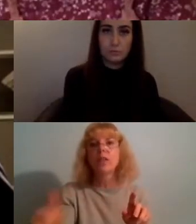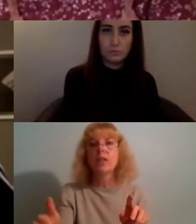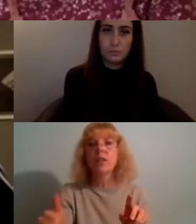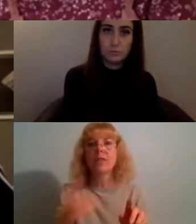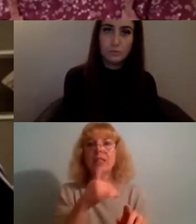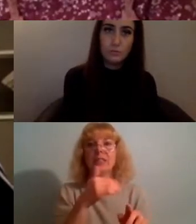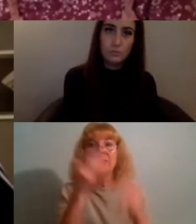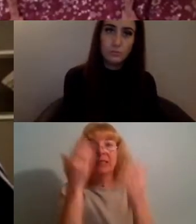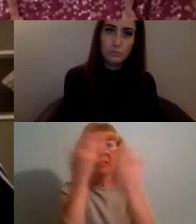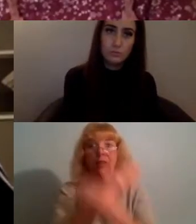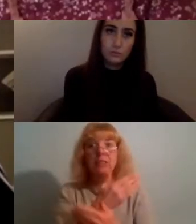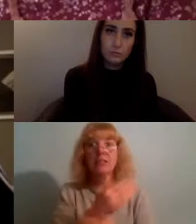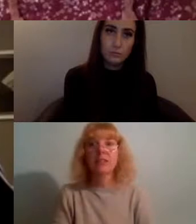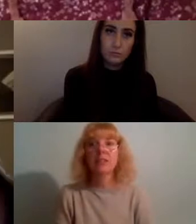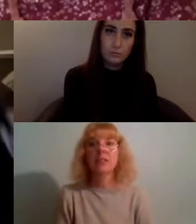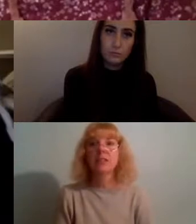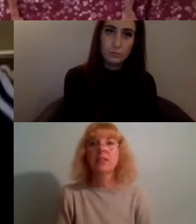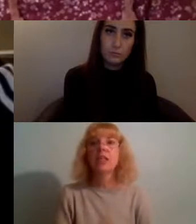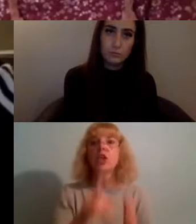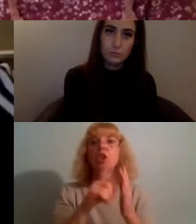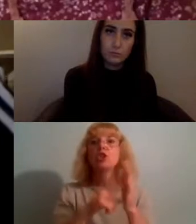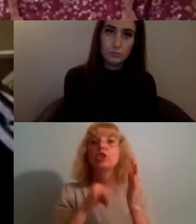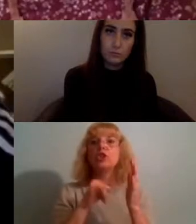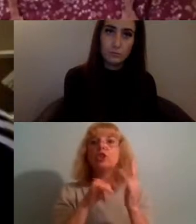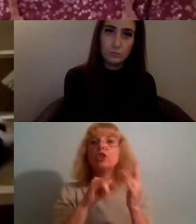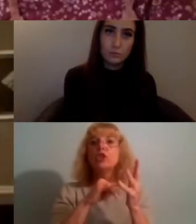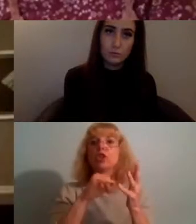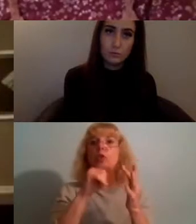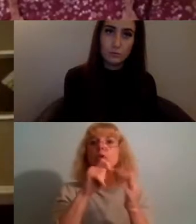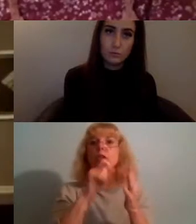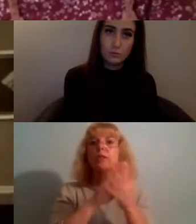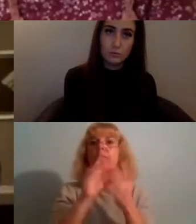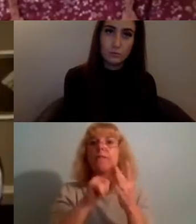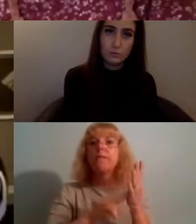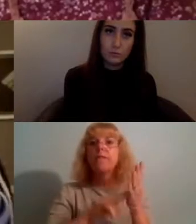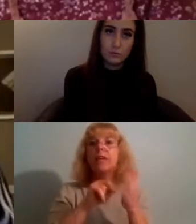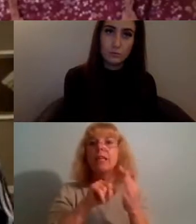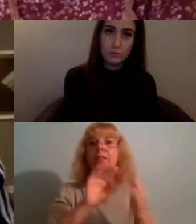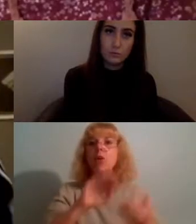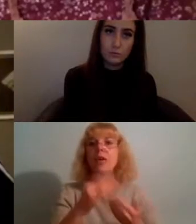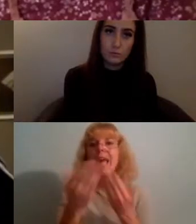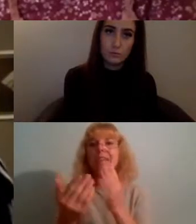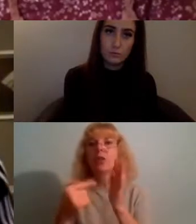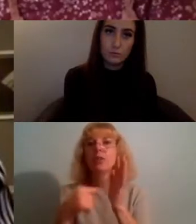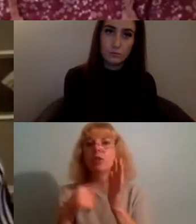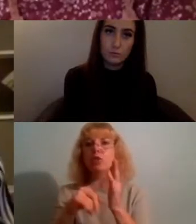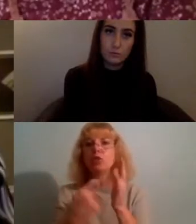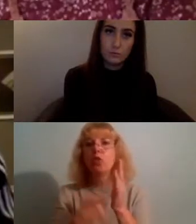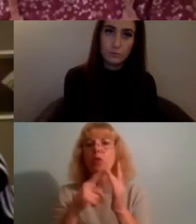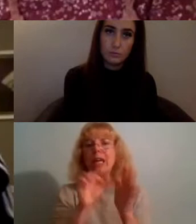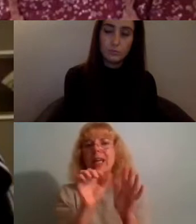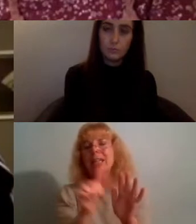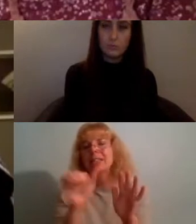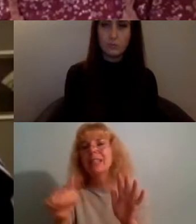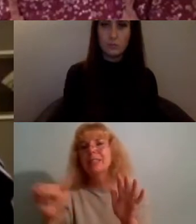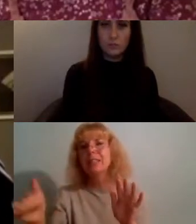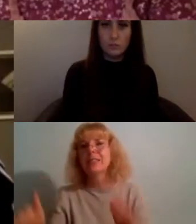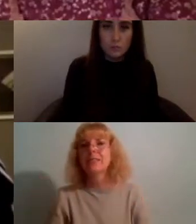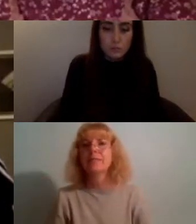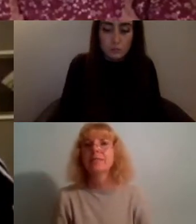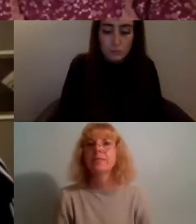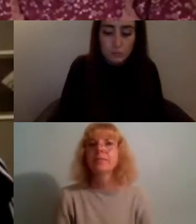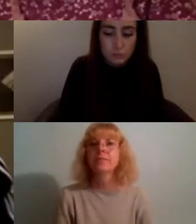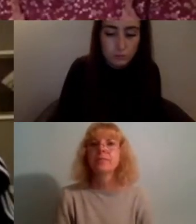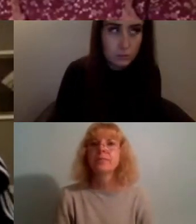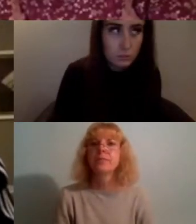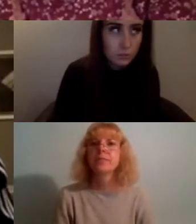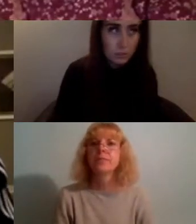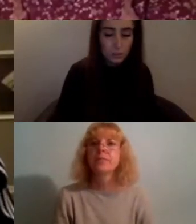so over to you Josephine and then if you can hand over to Tori and so on thank you